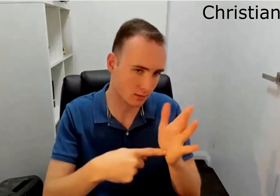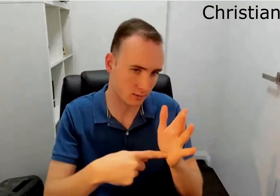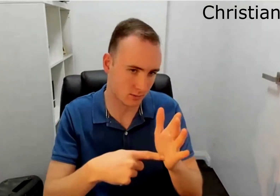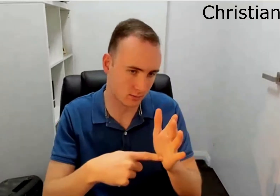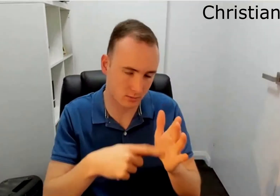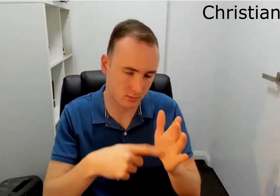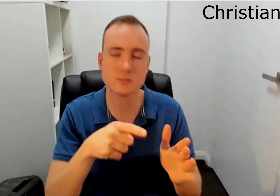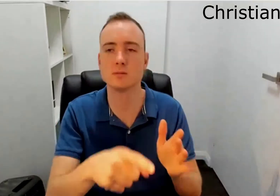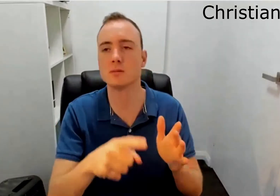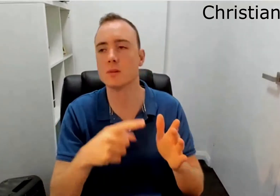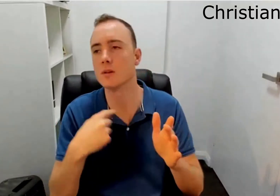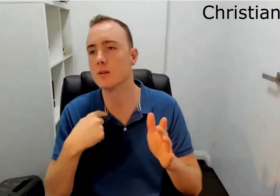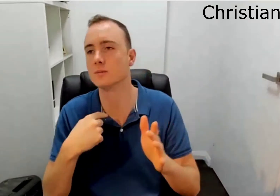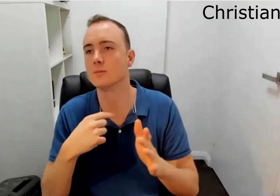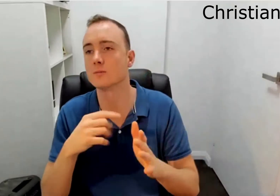I work in it